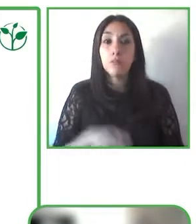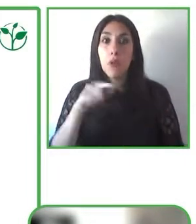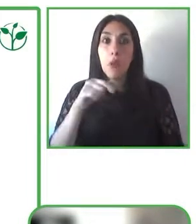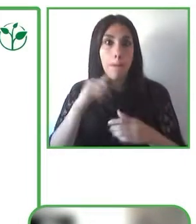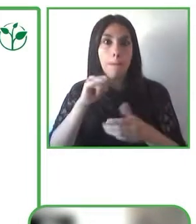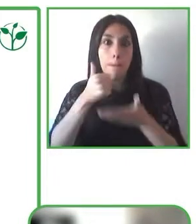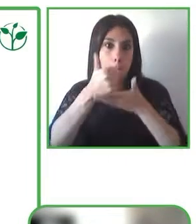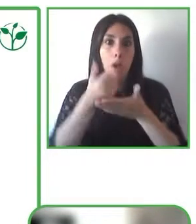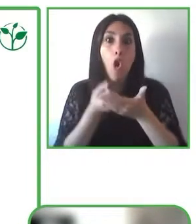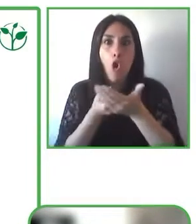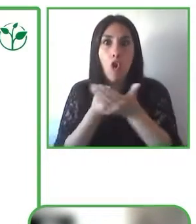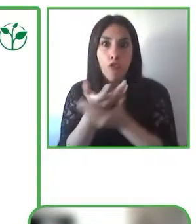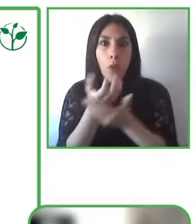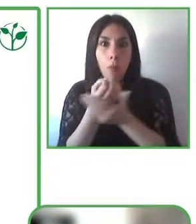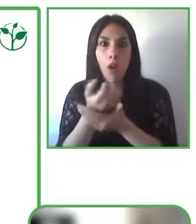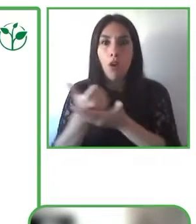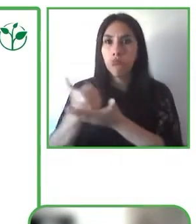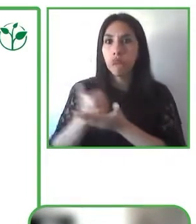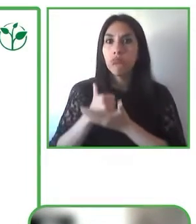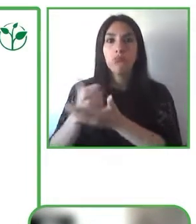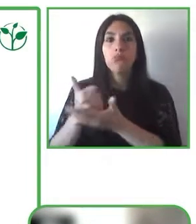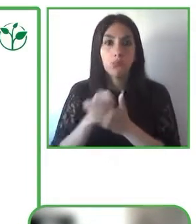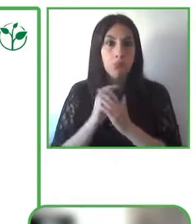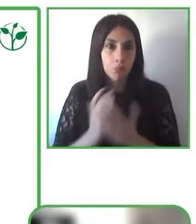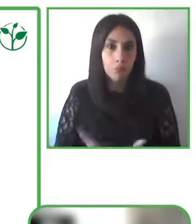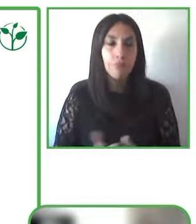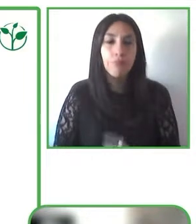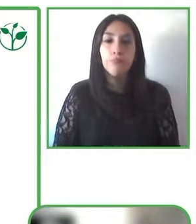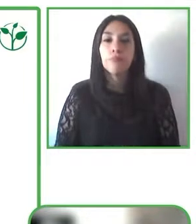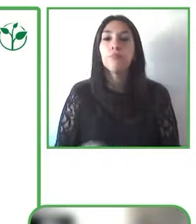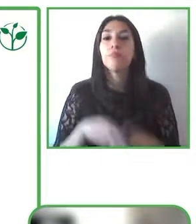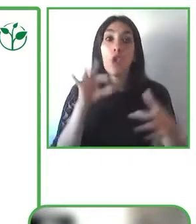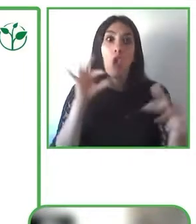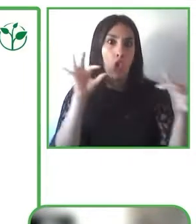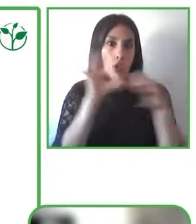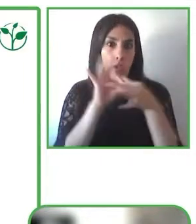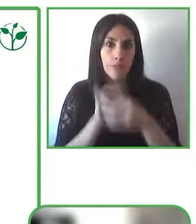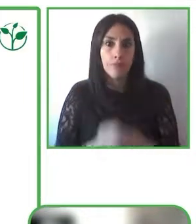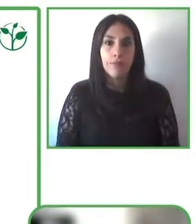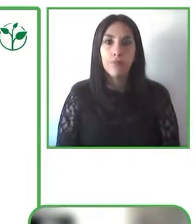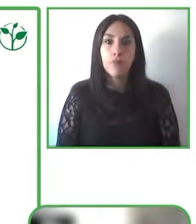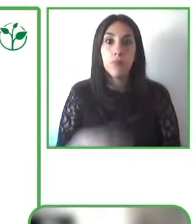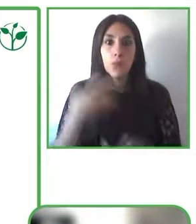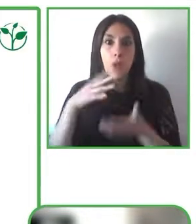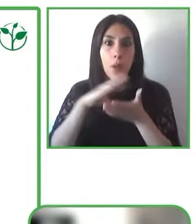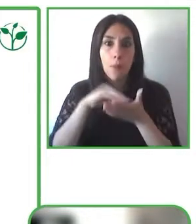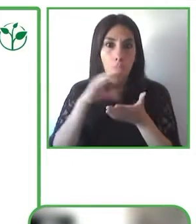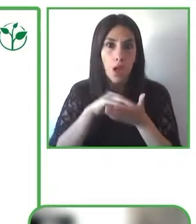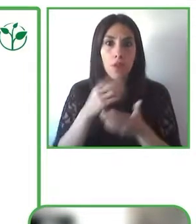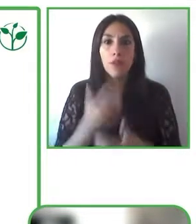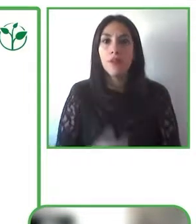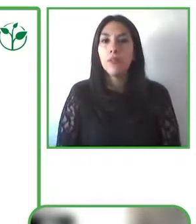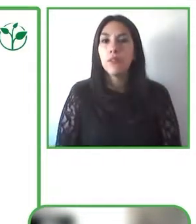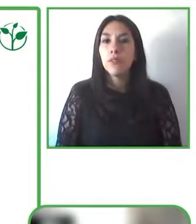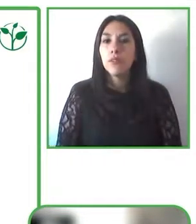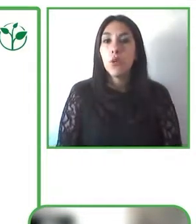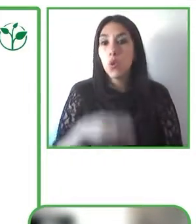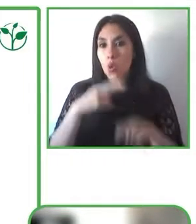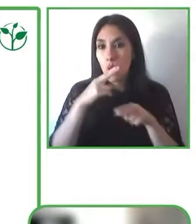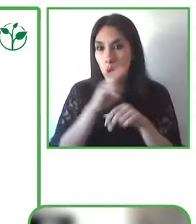so GARI's activities as you can see a fundamentally about helping the consumers